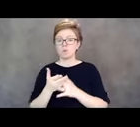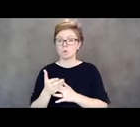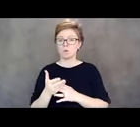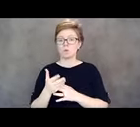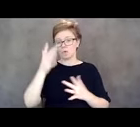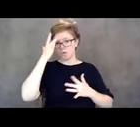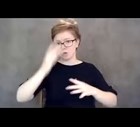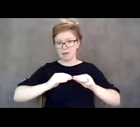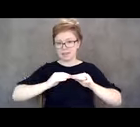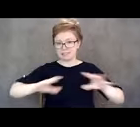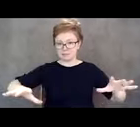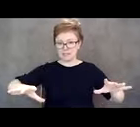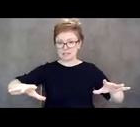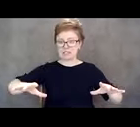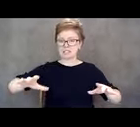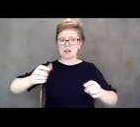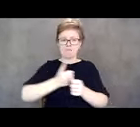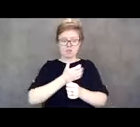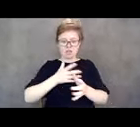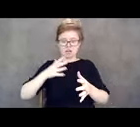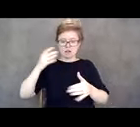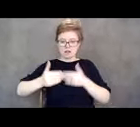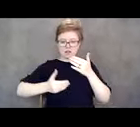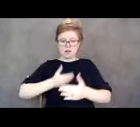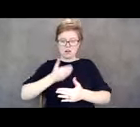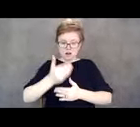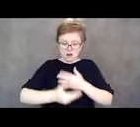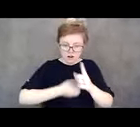to that incredible testimony and the passing of 1606.